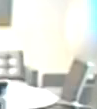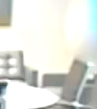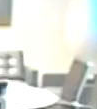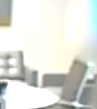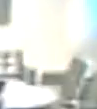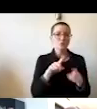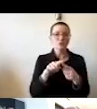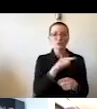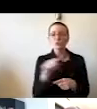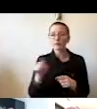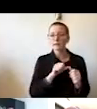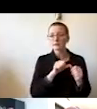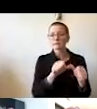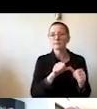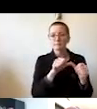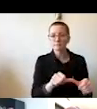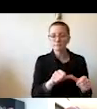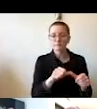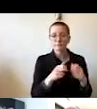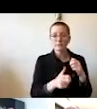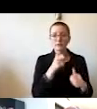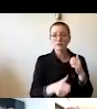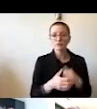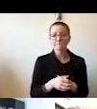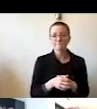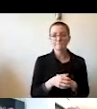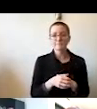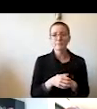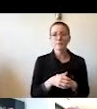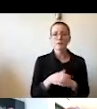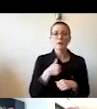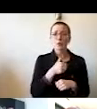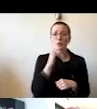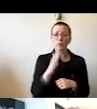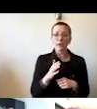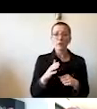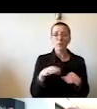and destructive issues. So we are going to act in ways that will be comprehensive,